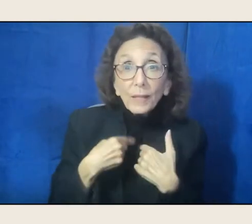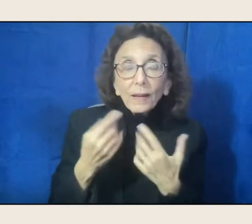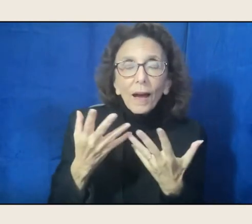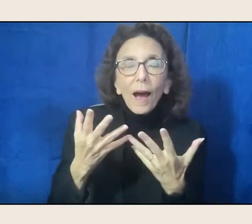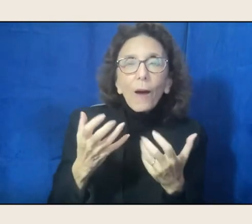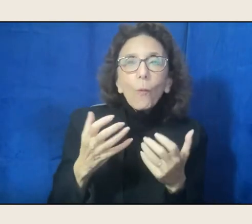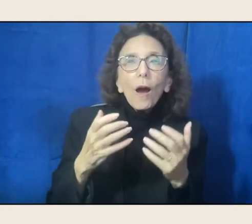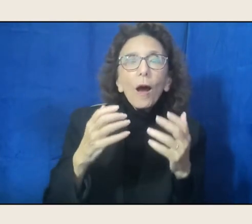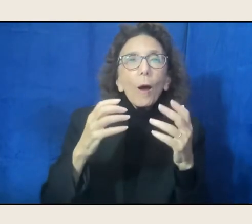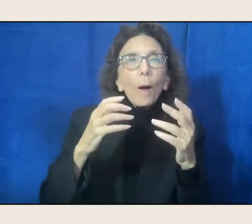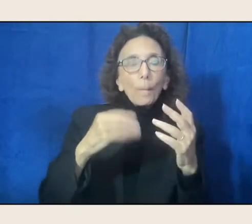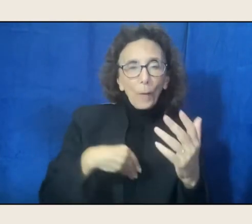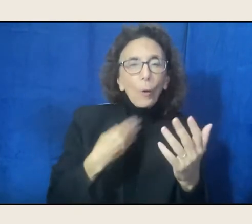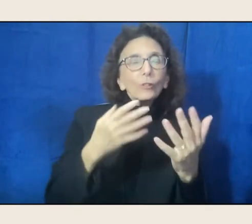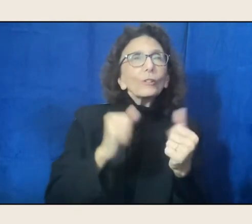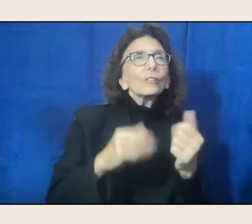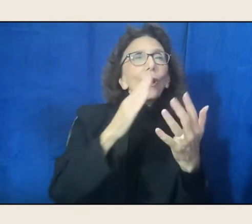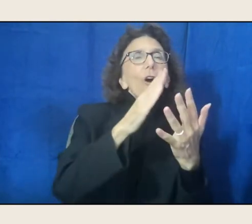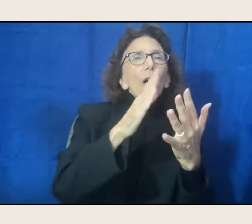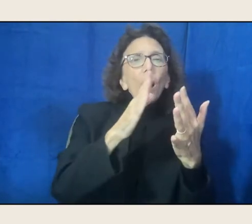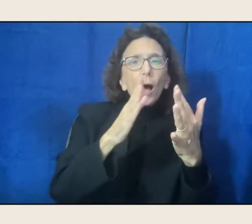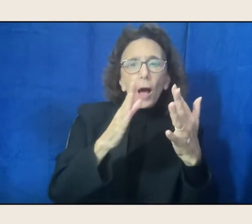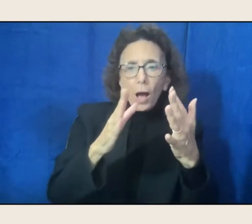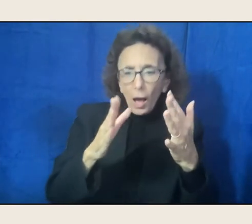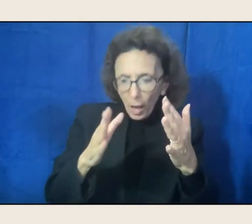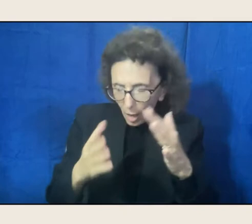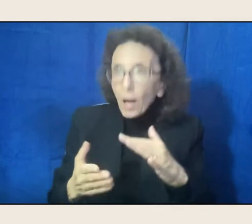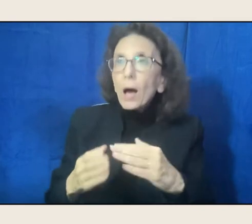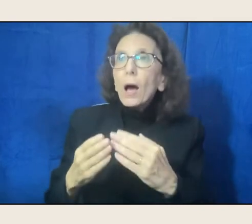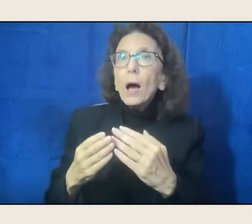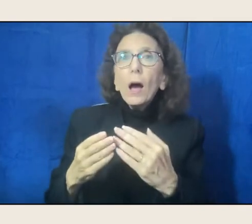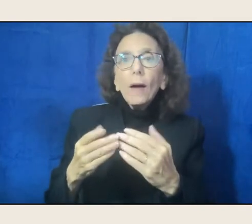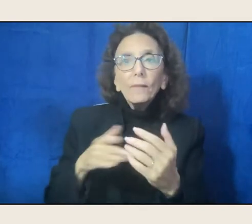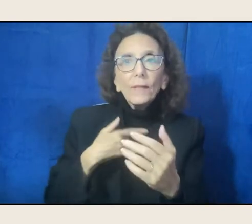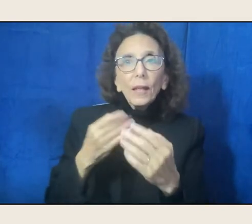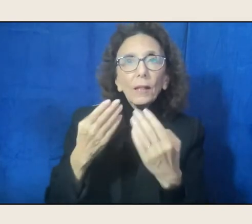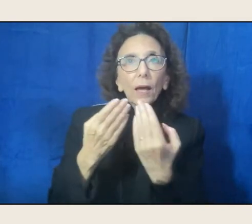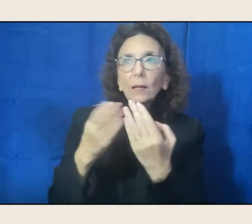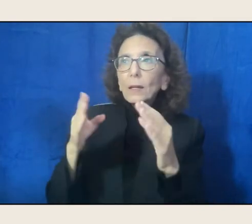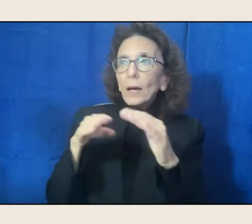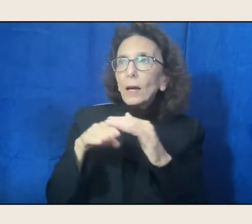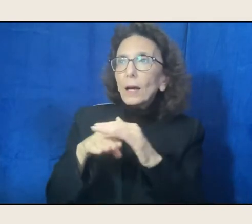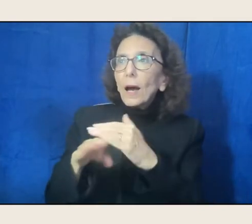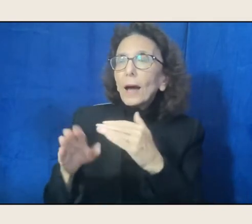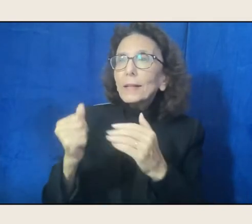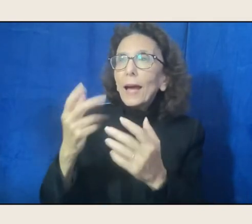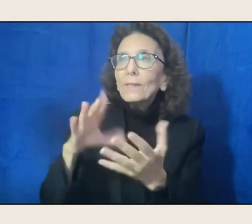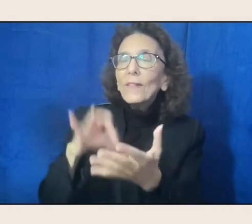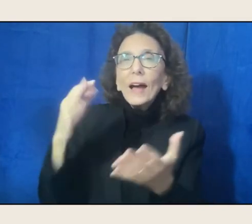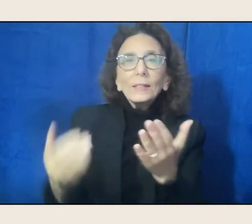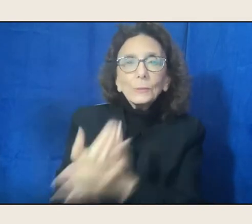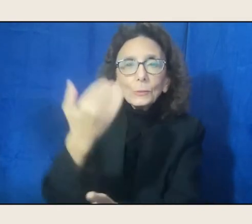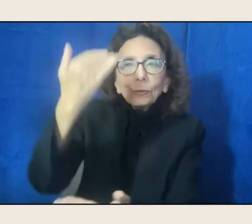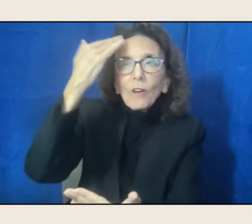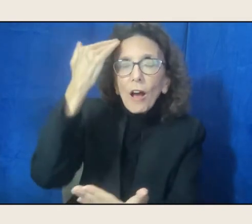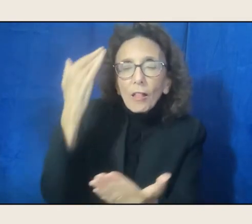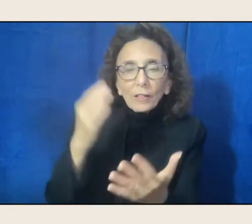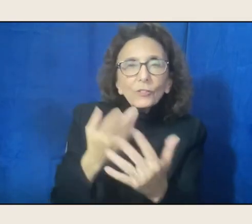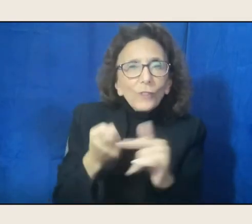I wanted to have another door open to knowledge, or to perception,